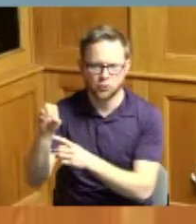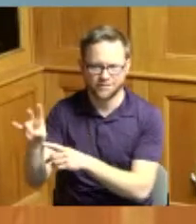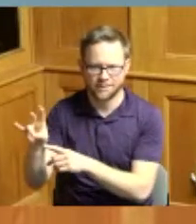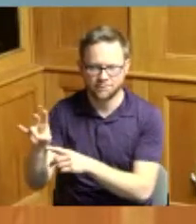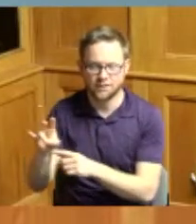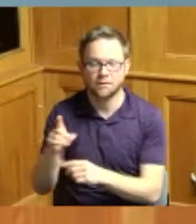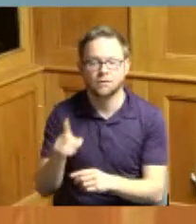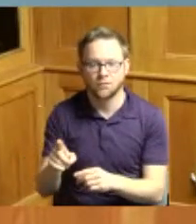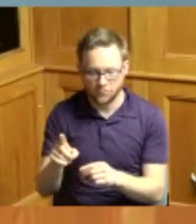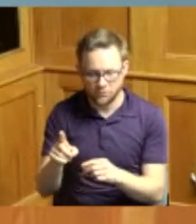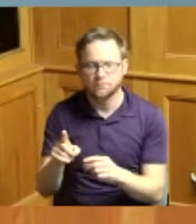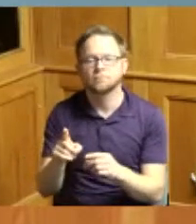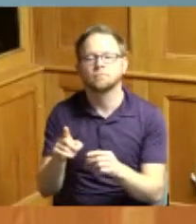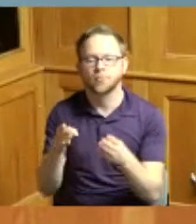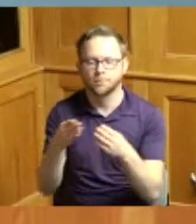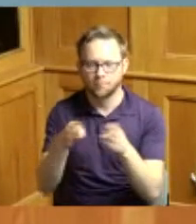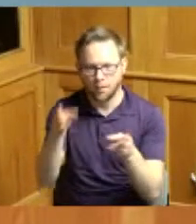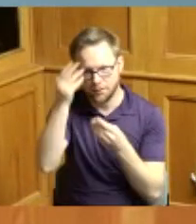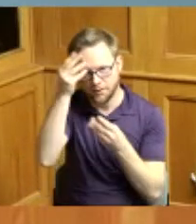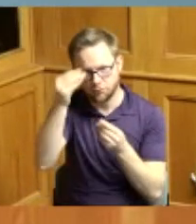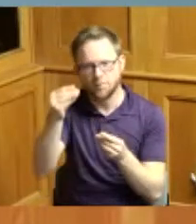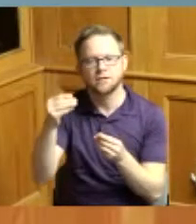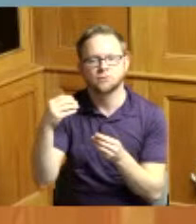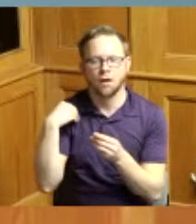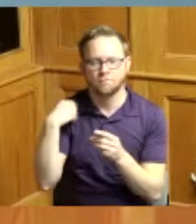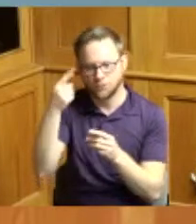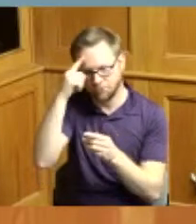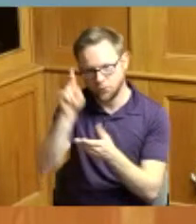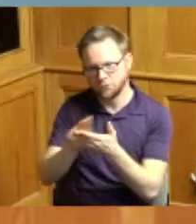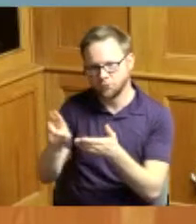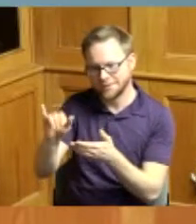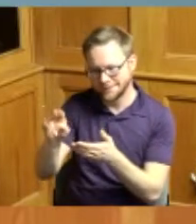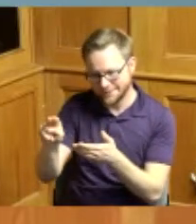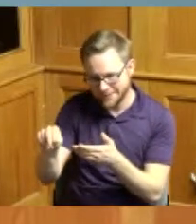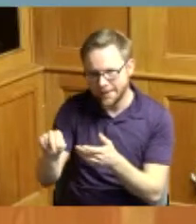public information officer for the University of Cincinnati and Cincinnati public schools